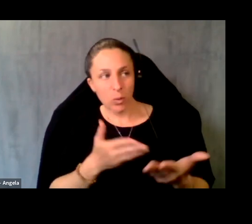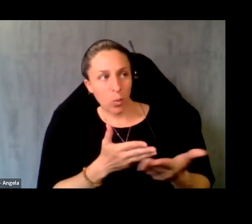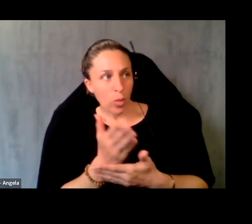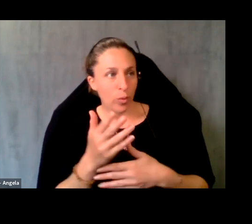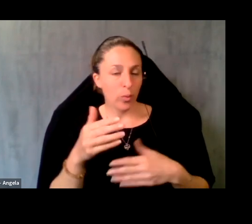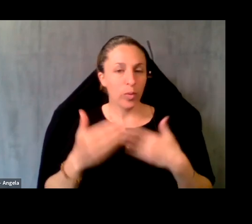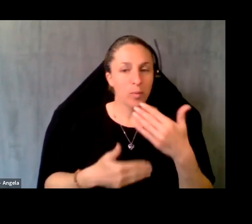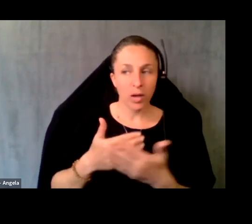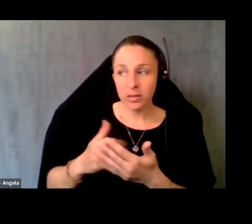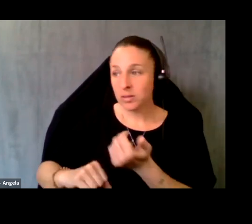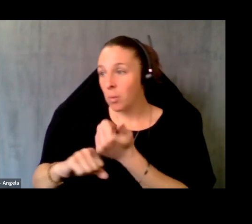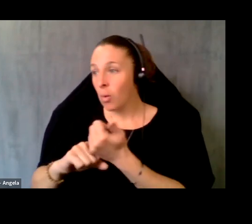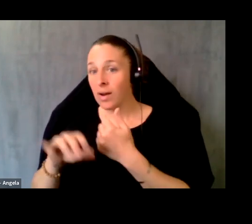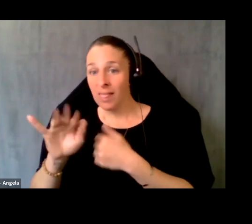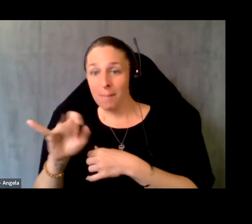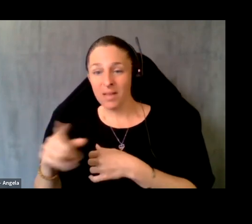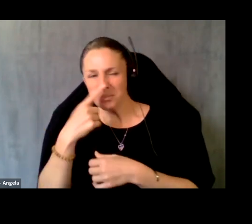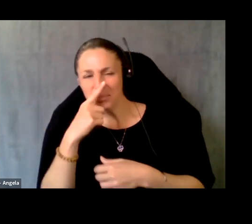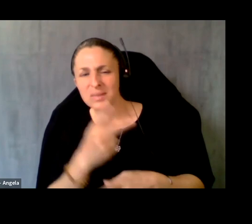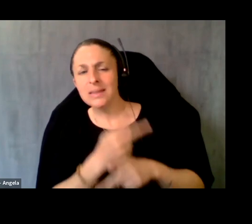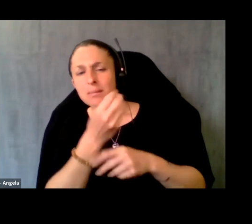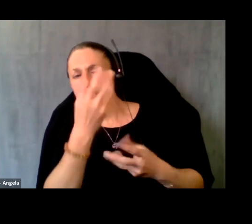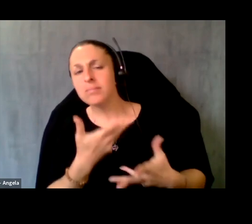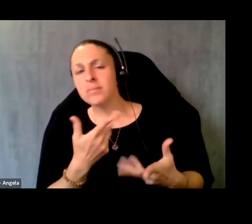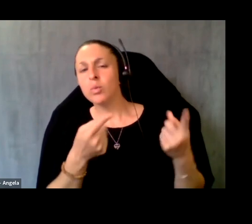supporters of that bill. Where, hey? Can you just keep us informed? And what's going on with that